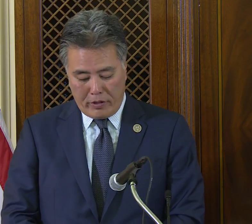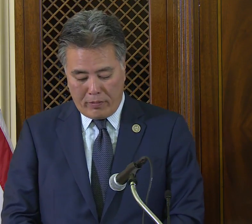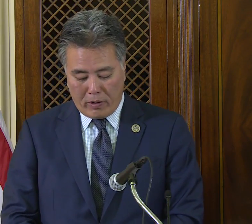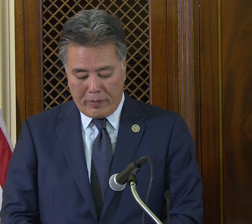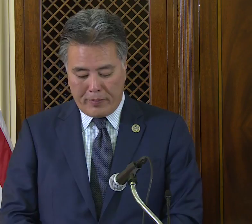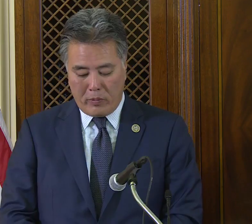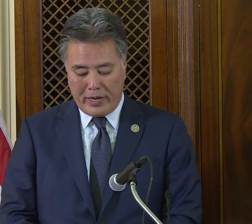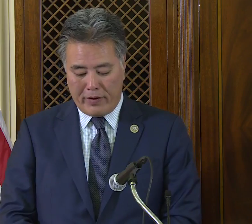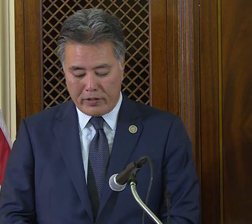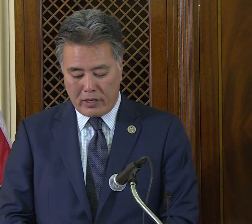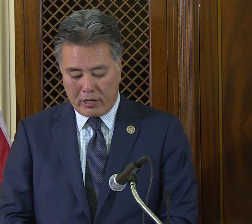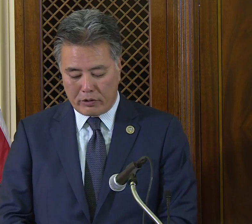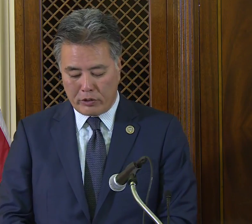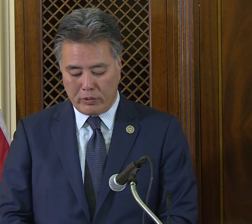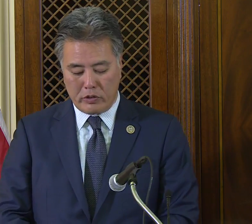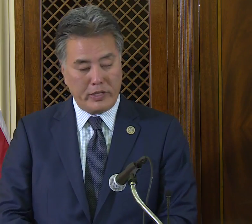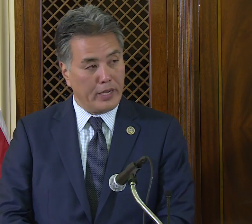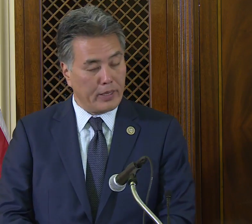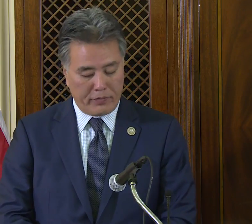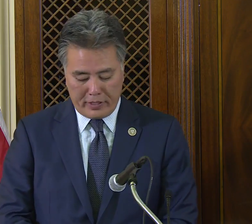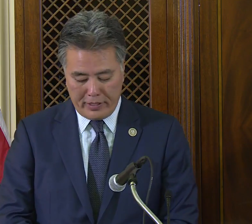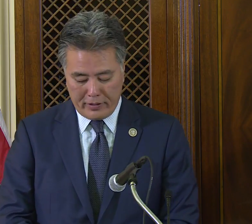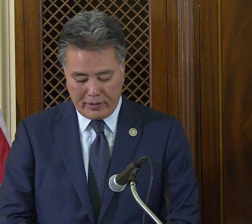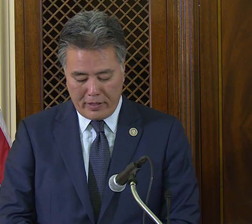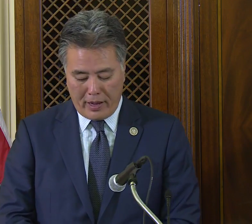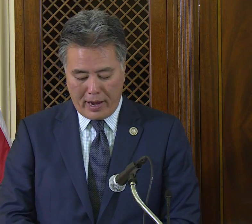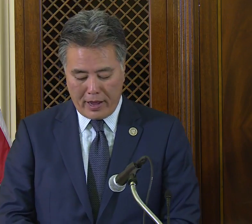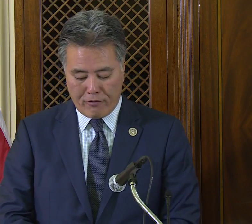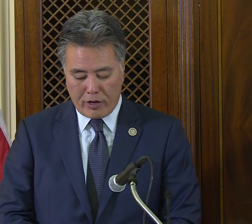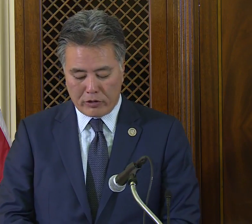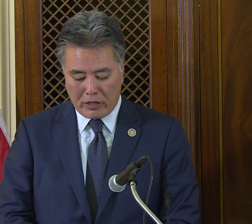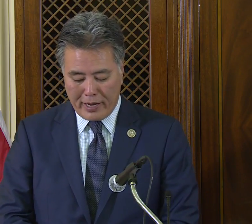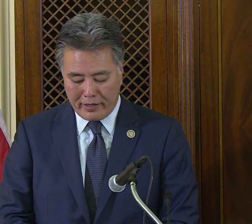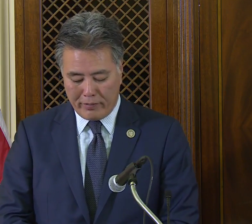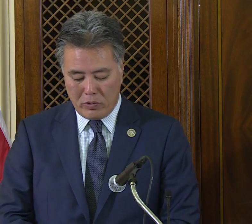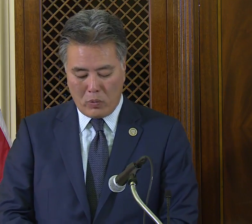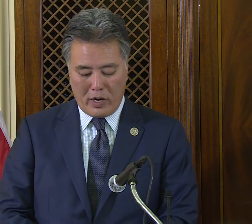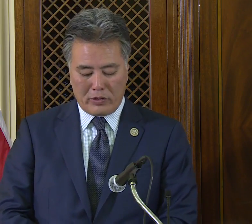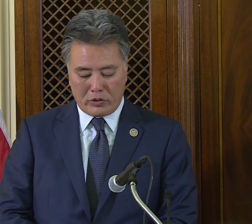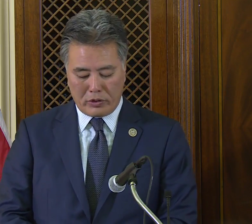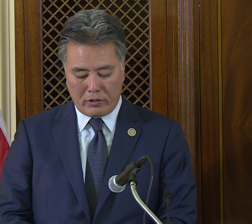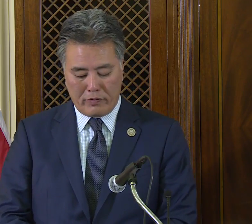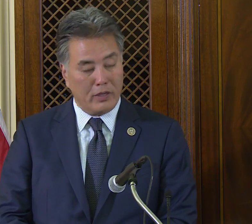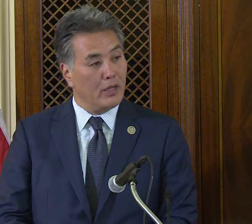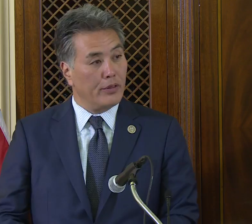The more people we have in Congress who will stand up for Keith and for others like him who want to serve,